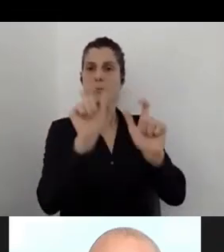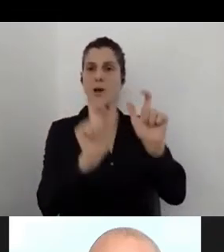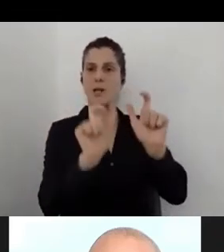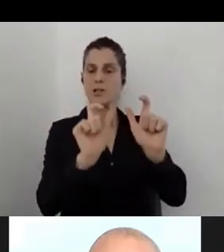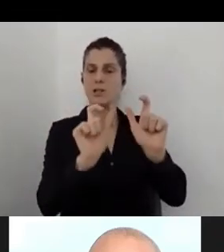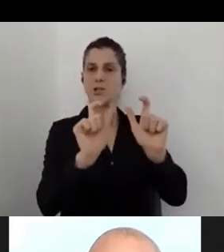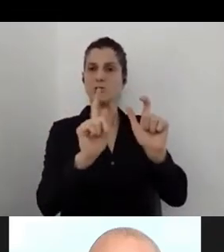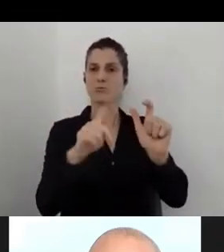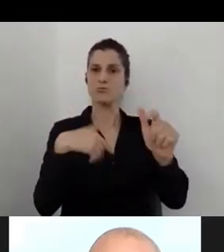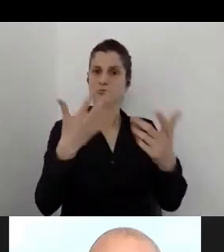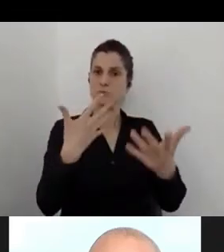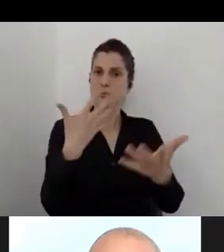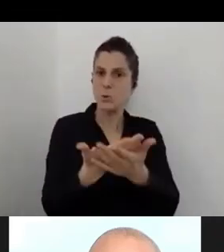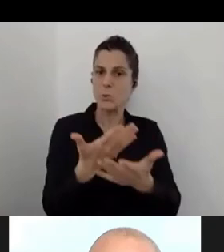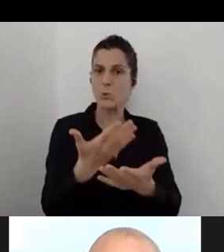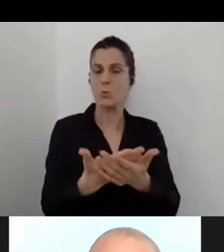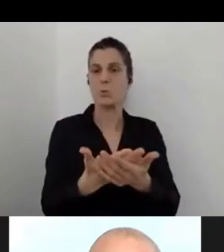with people from regulations,